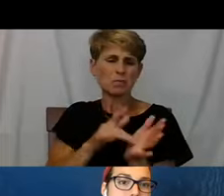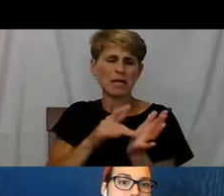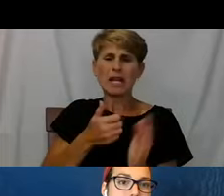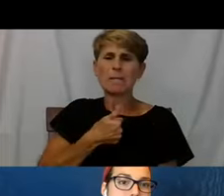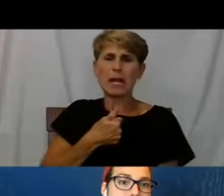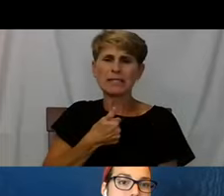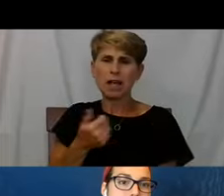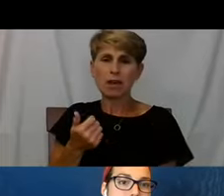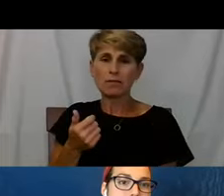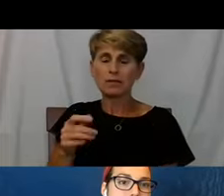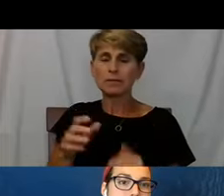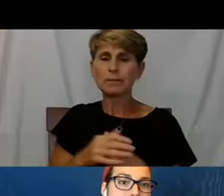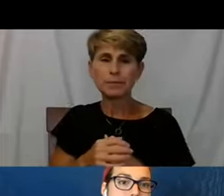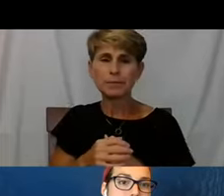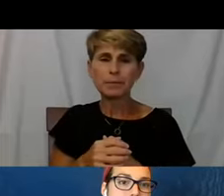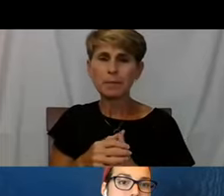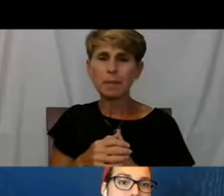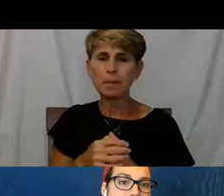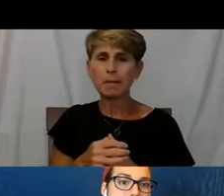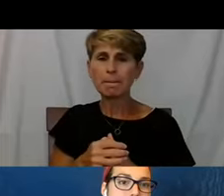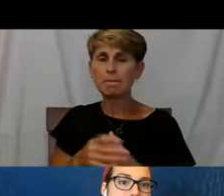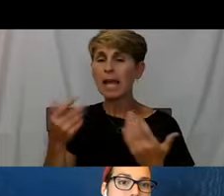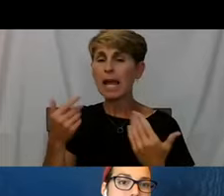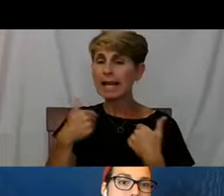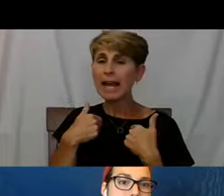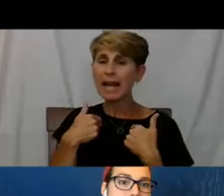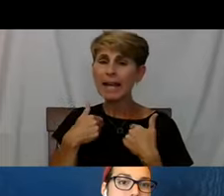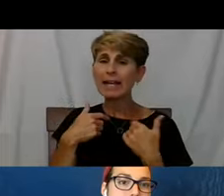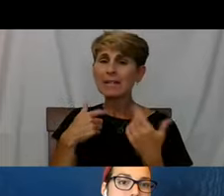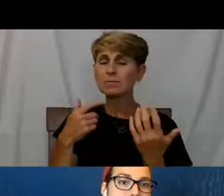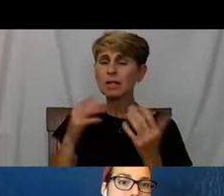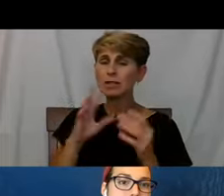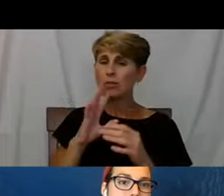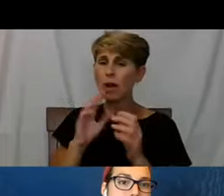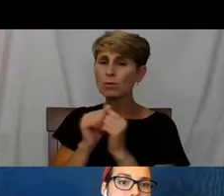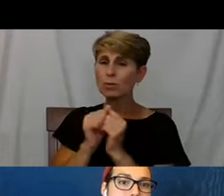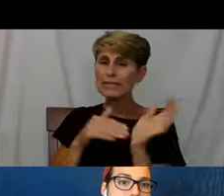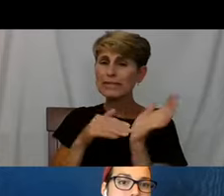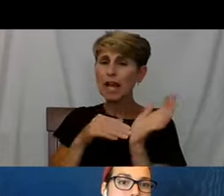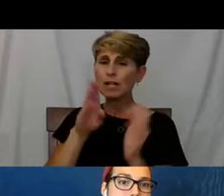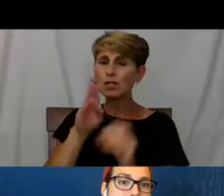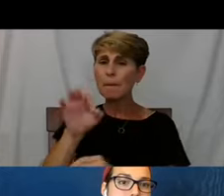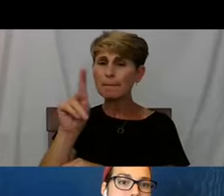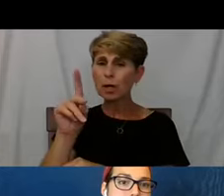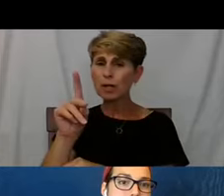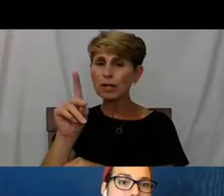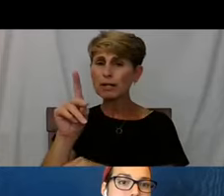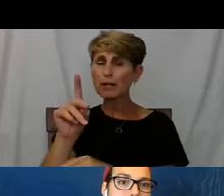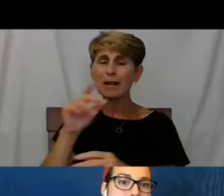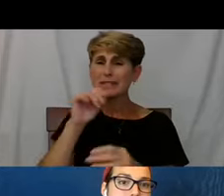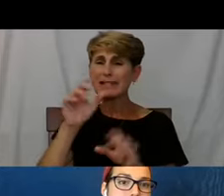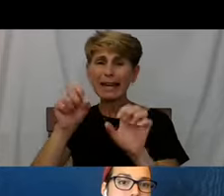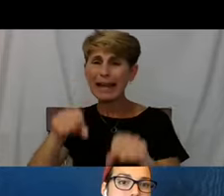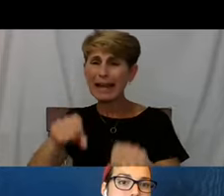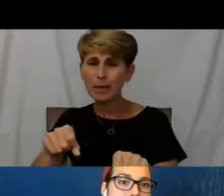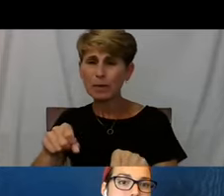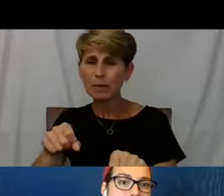And I'd already been in consultation with Dr. Bird and I wasn't able to take my meds because I kept losing it.